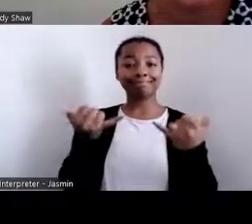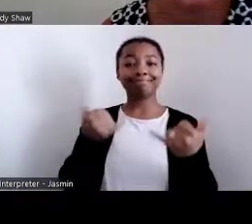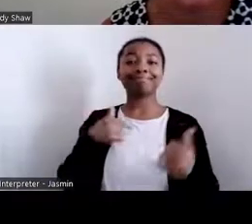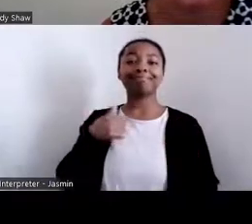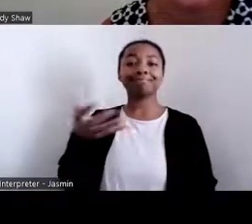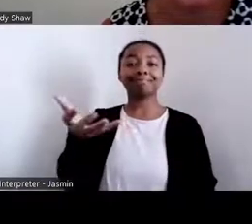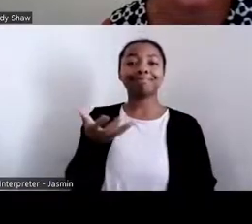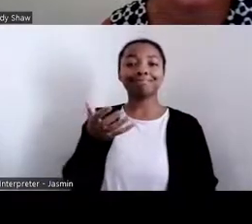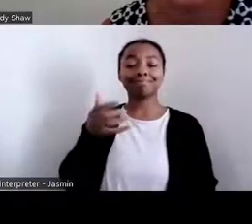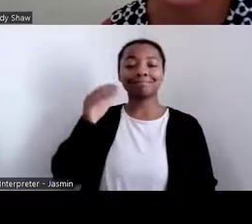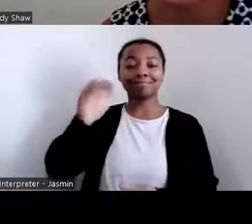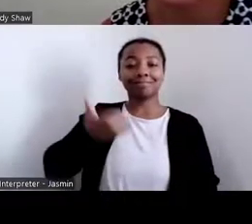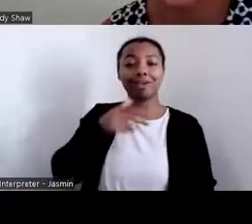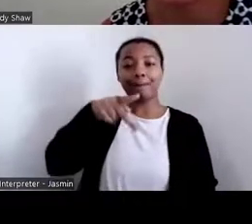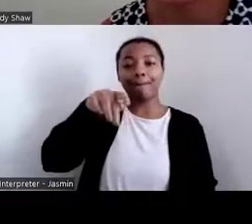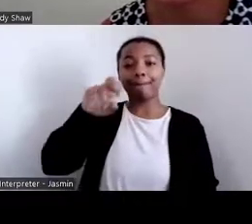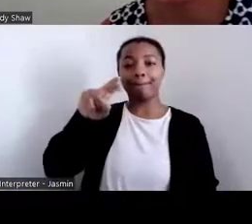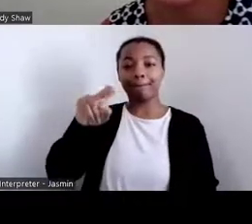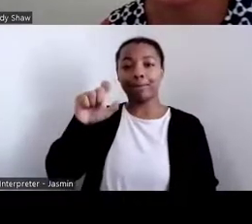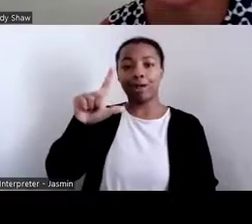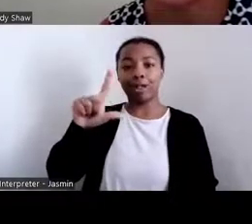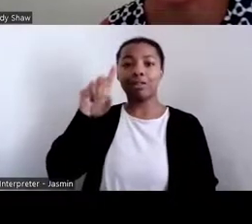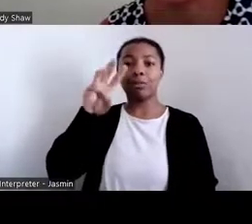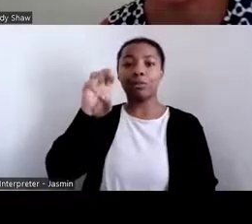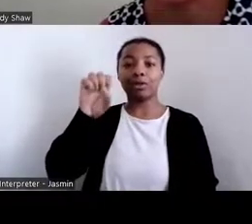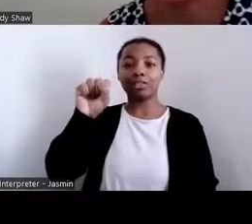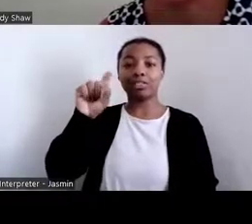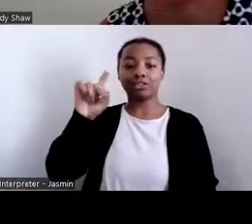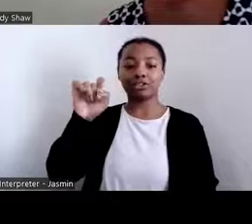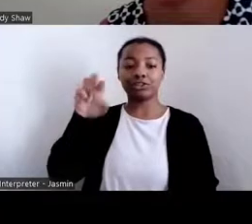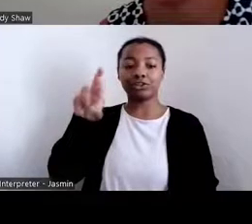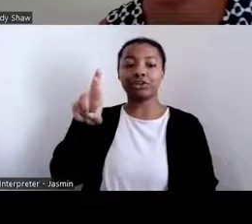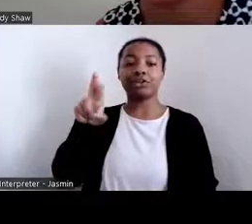Paul Wester, the director of the National Agricultural Library.